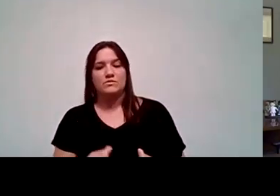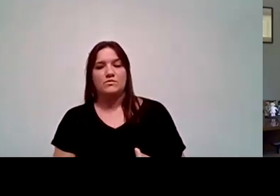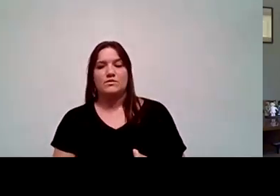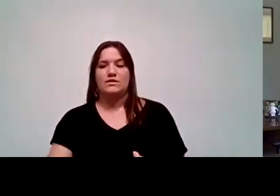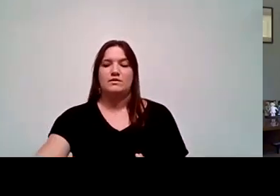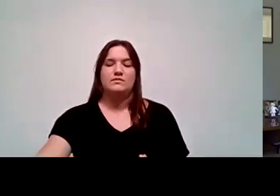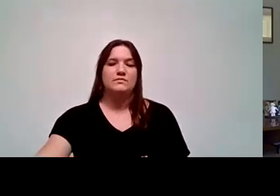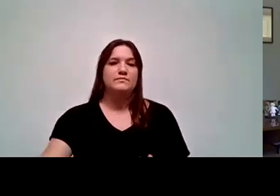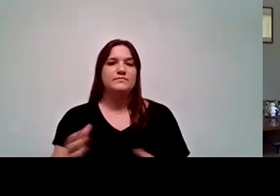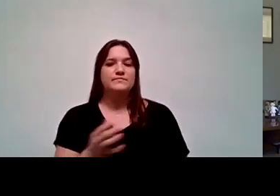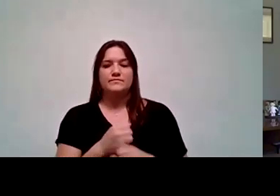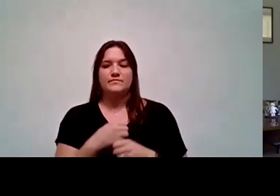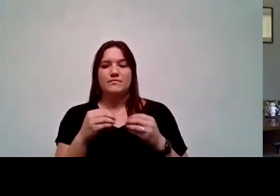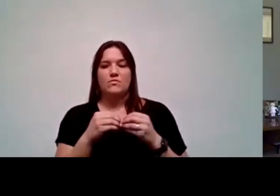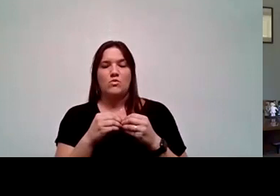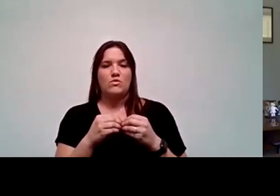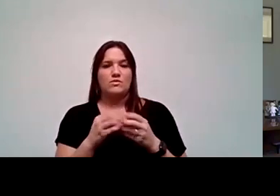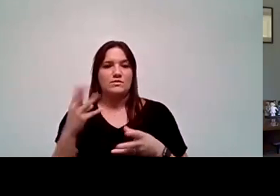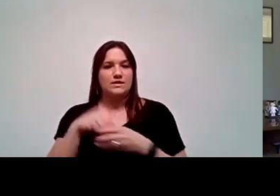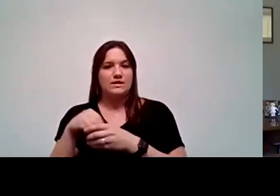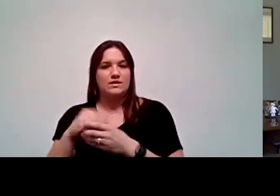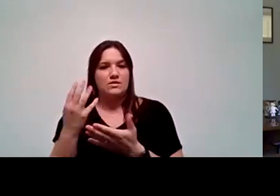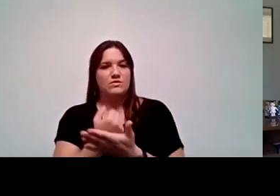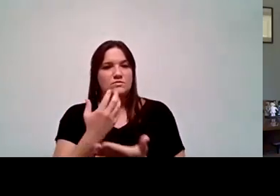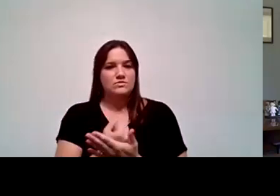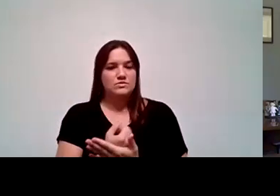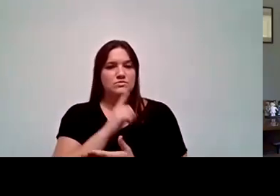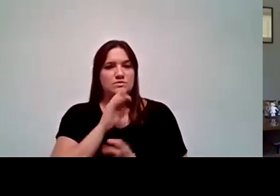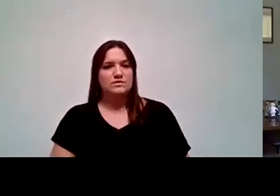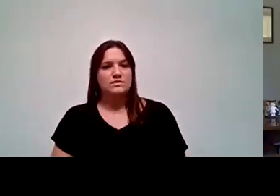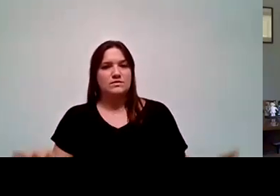create more engagement opportunities on campus. This is very important post-COVID.